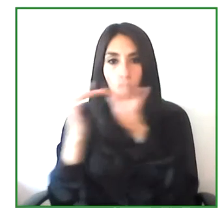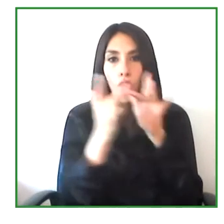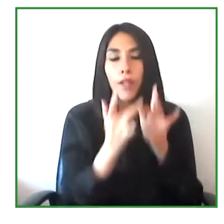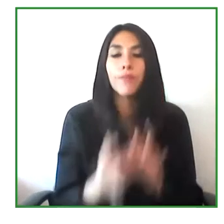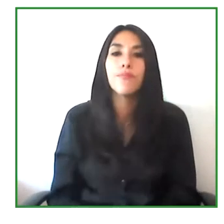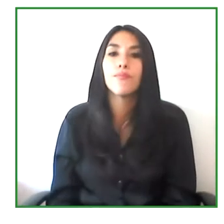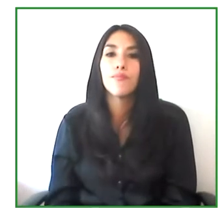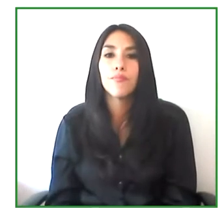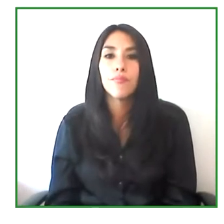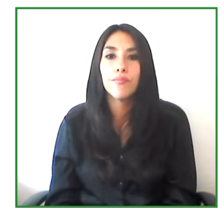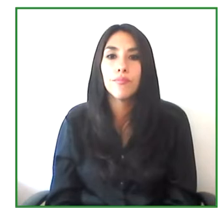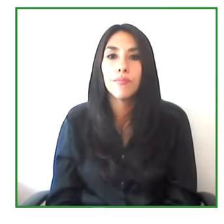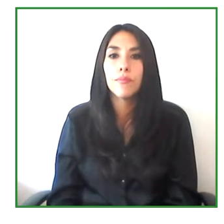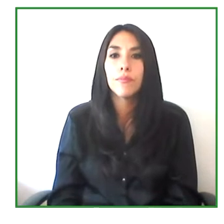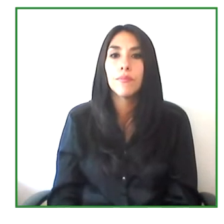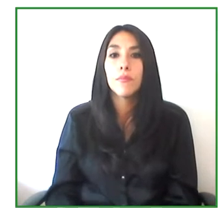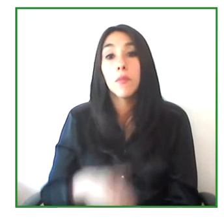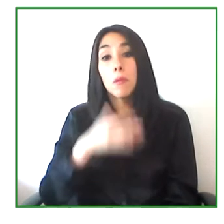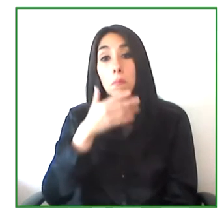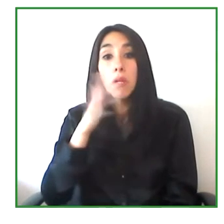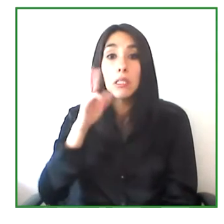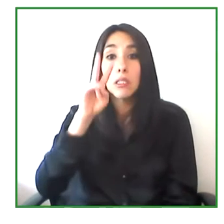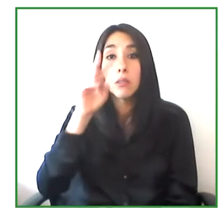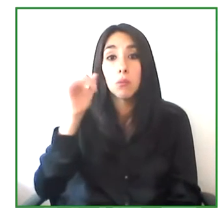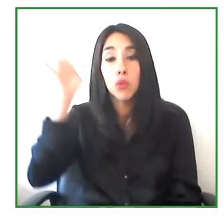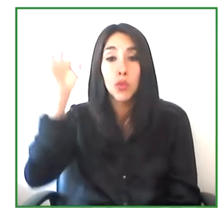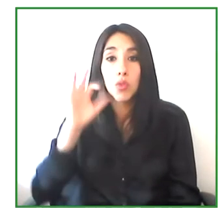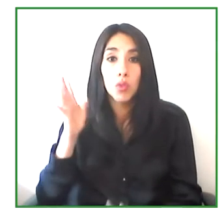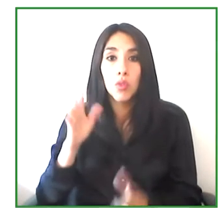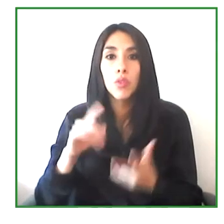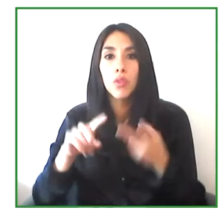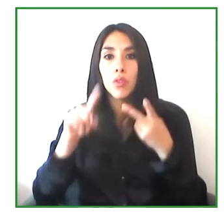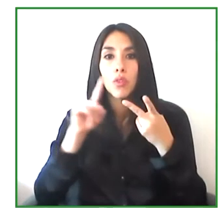then 17% for personal communications, non-work ranges.